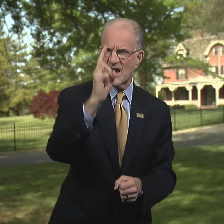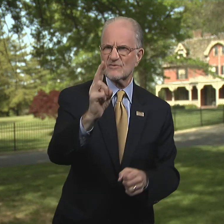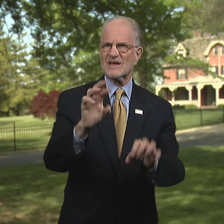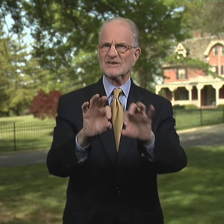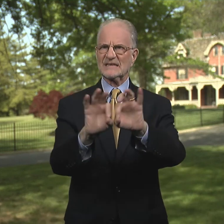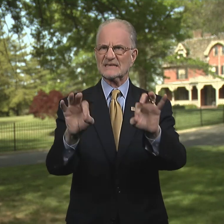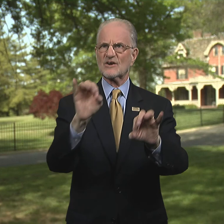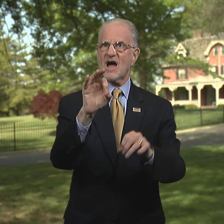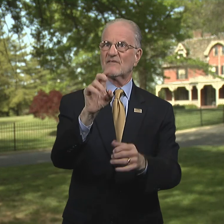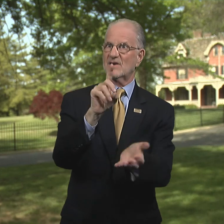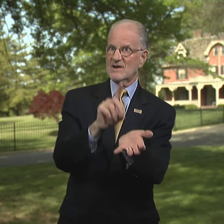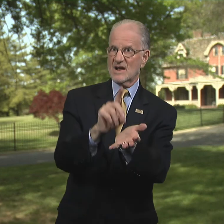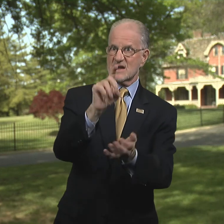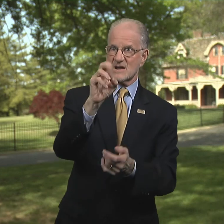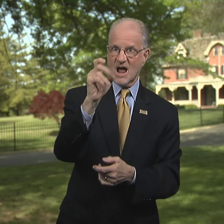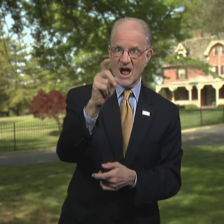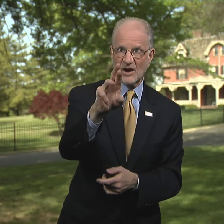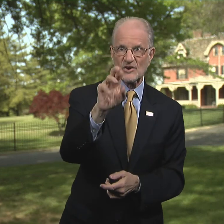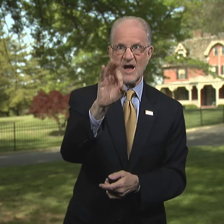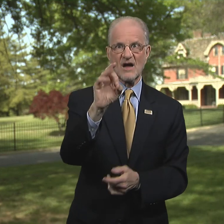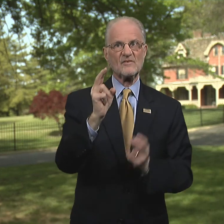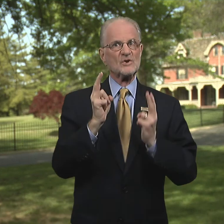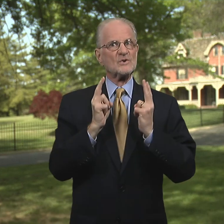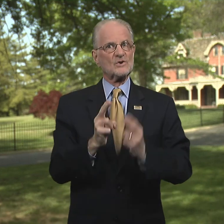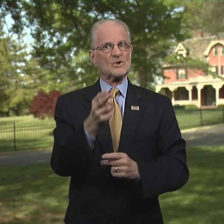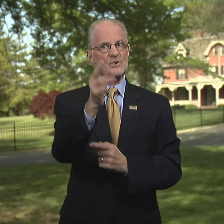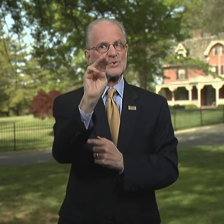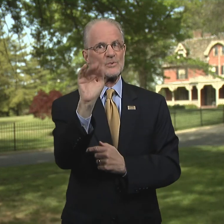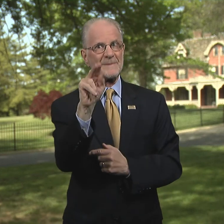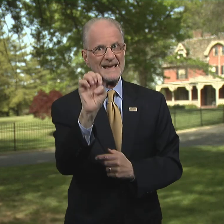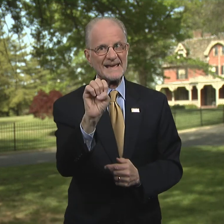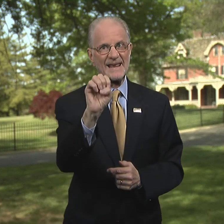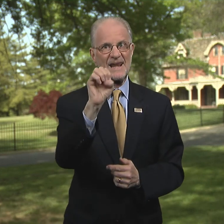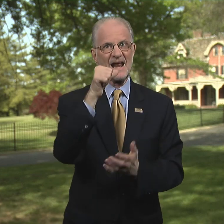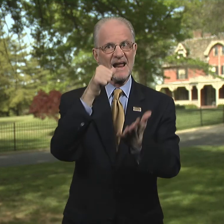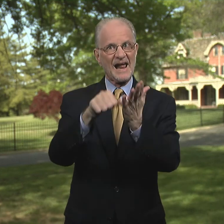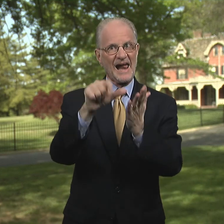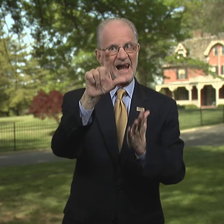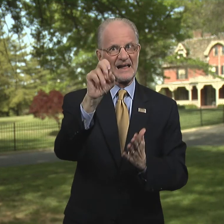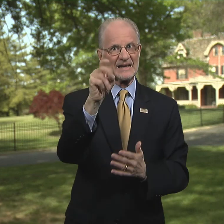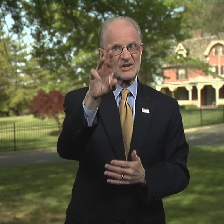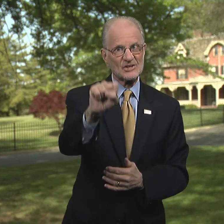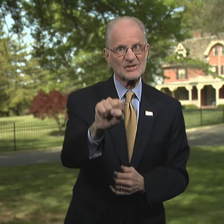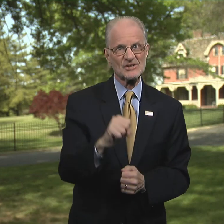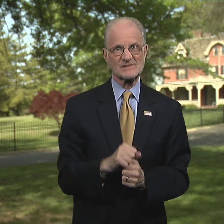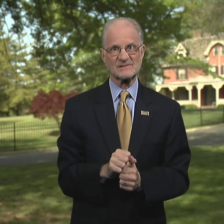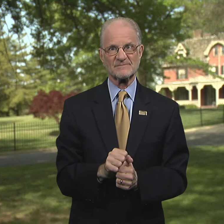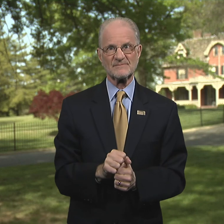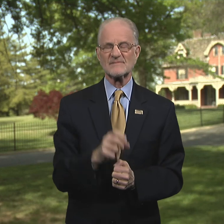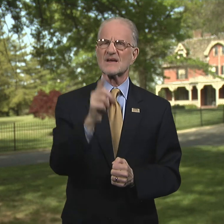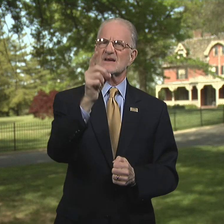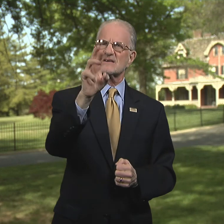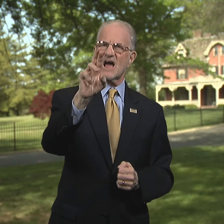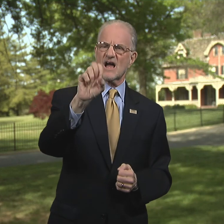of Doctor of Humane Letters.